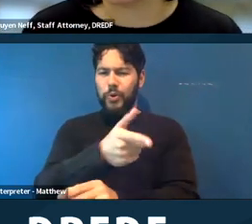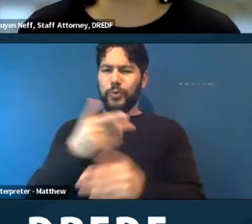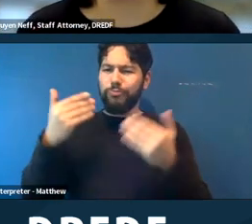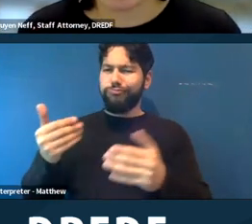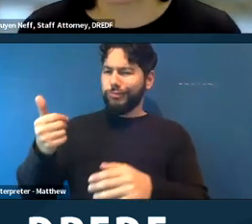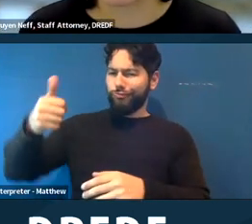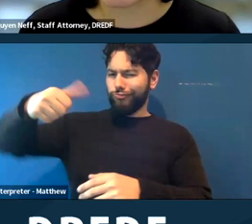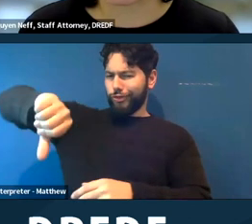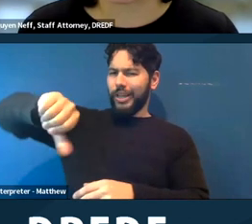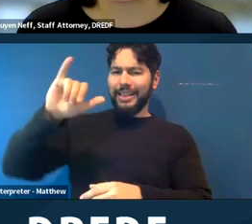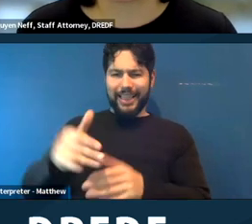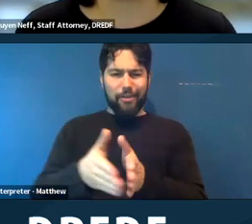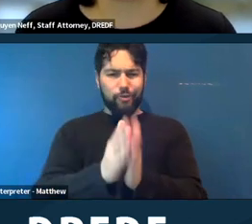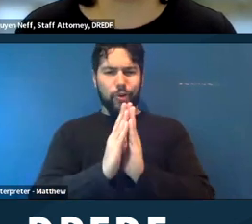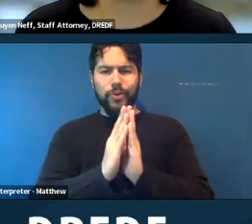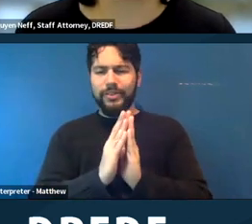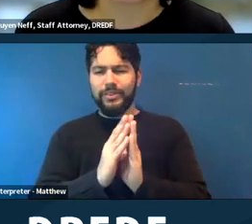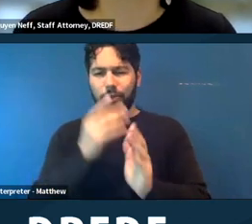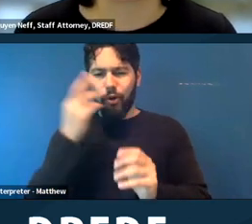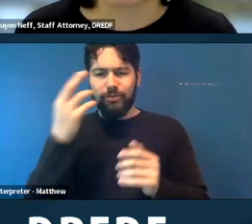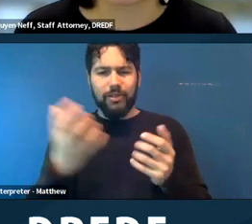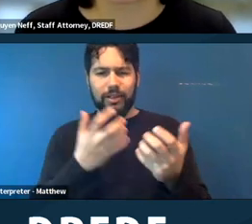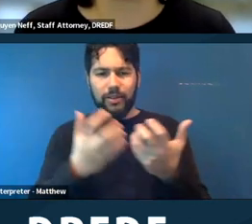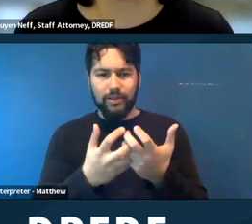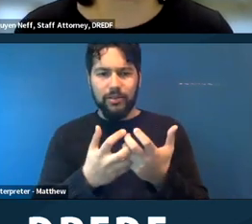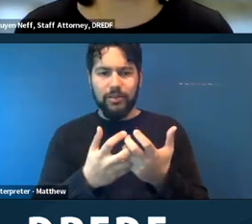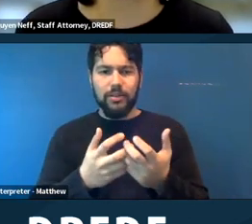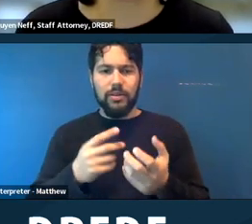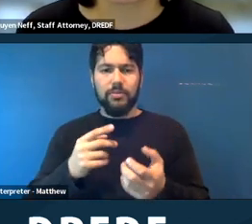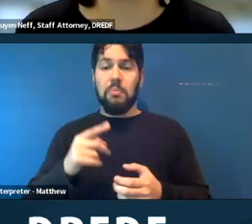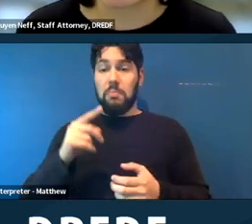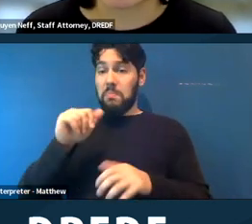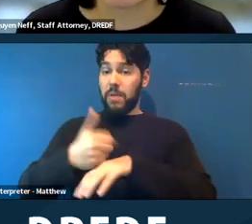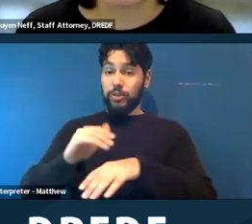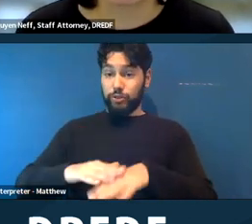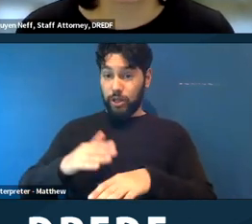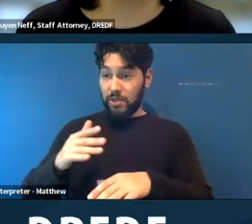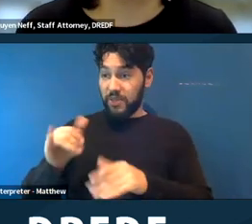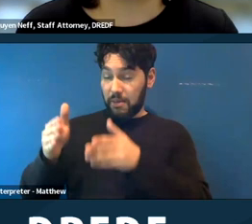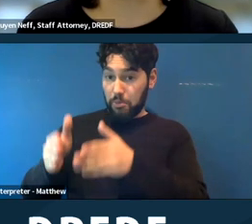a reasonable accommodation because one might be a risk to the health and safety of others.